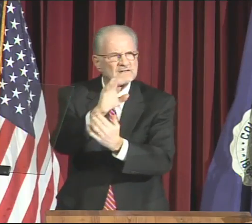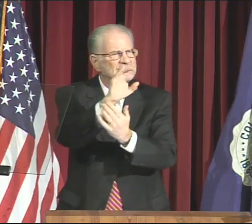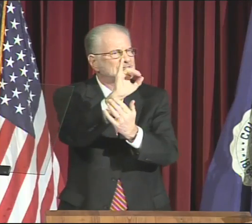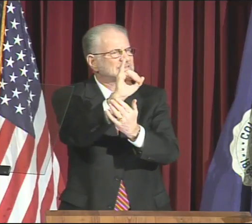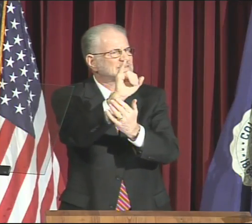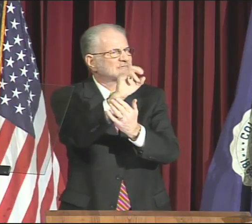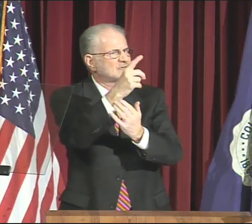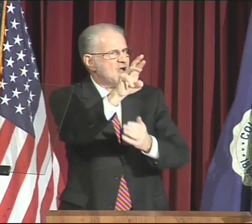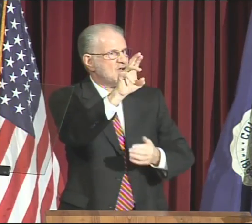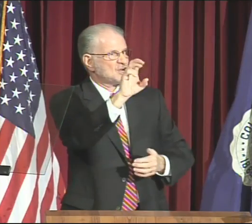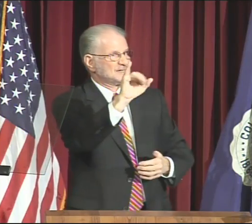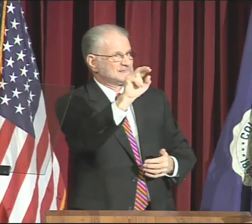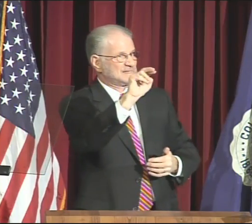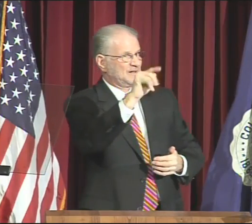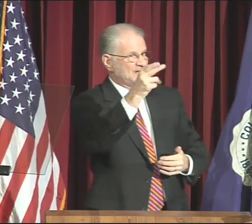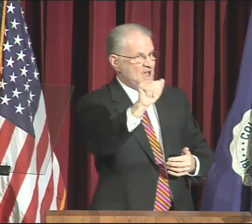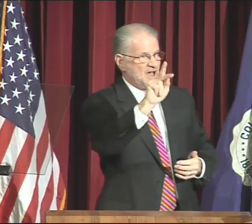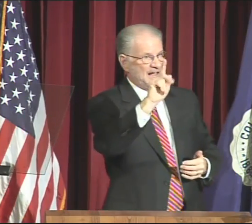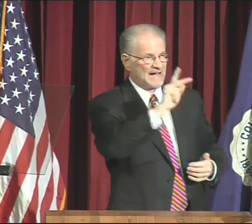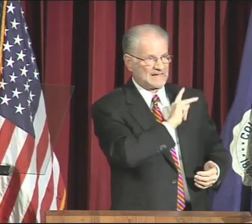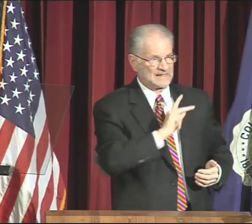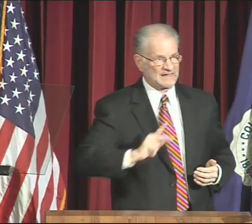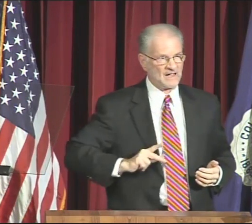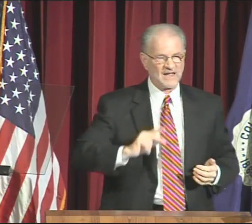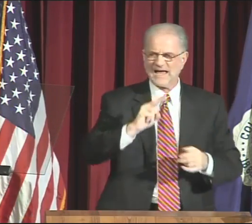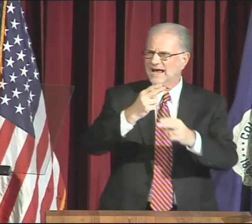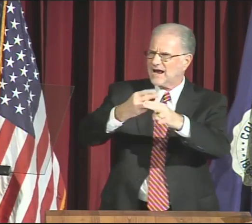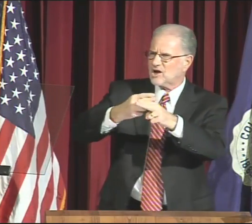Paul Kelly, Vice President, Administration and Finance,